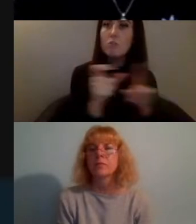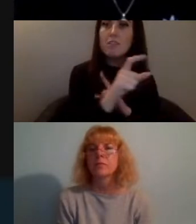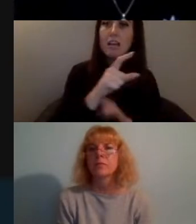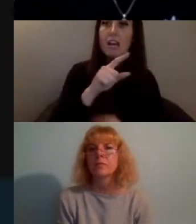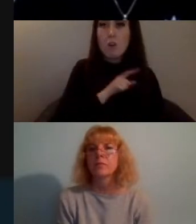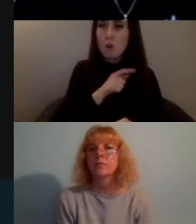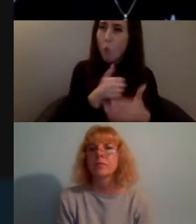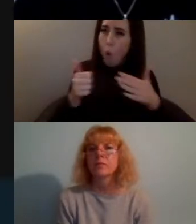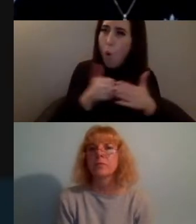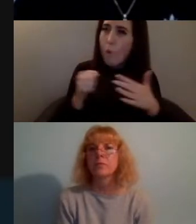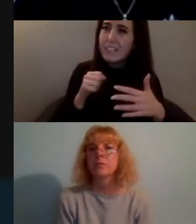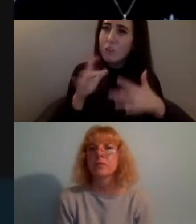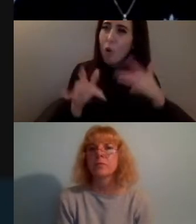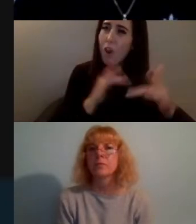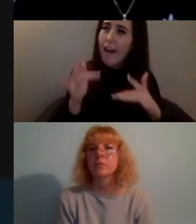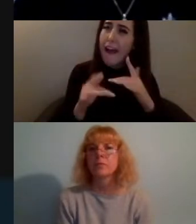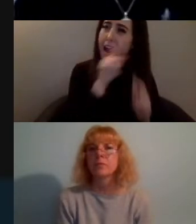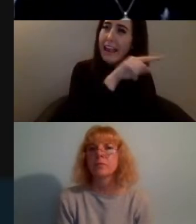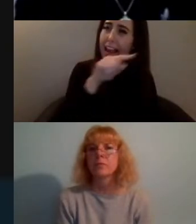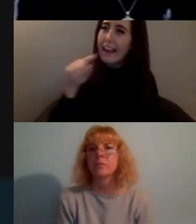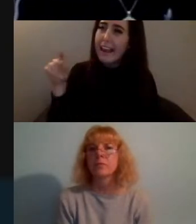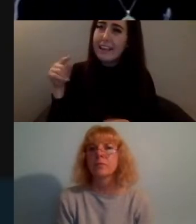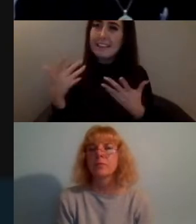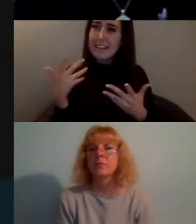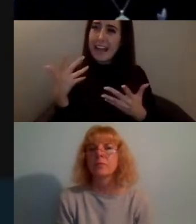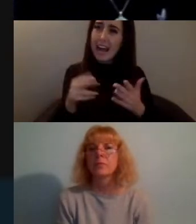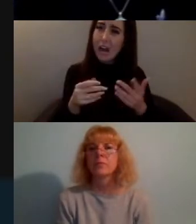start by recognizing that there are real strengths to digital activism